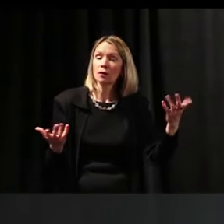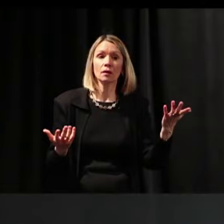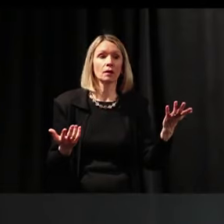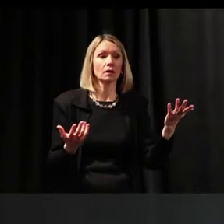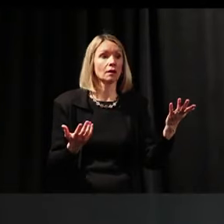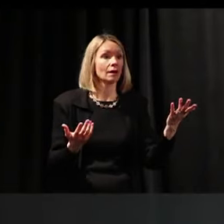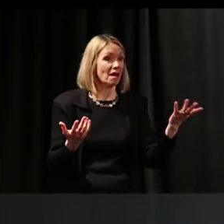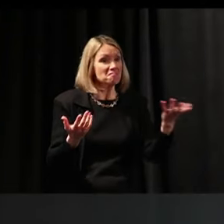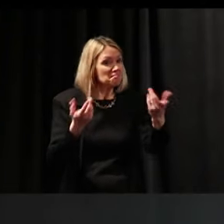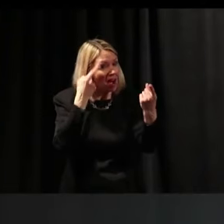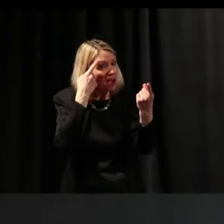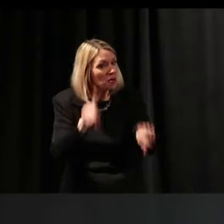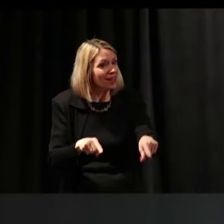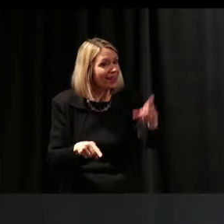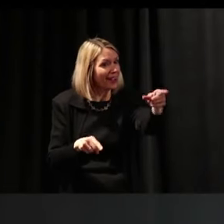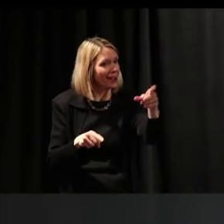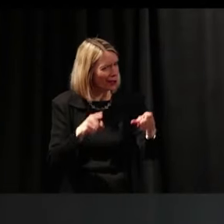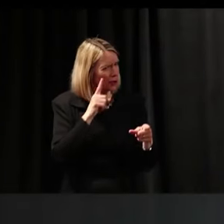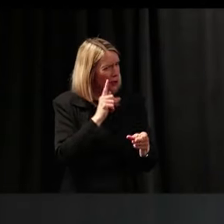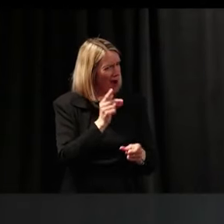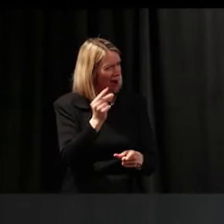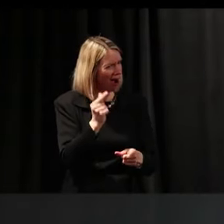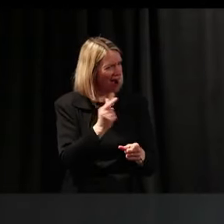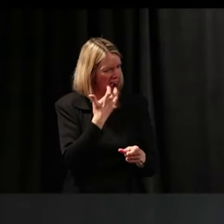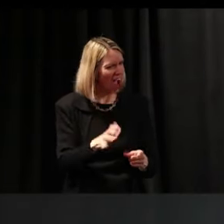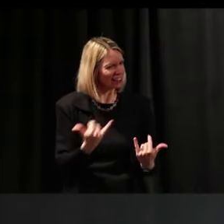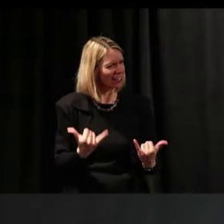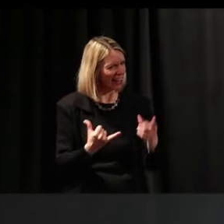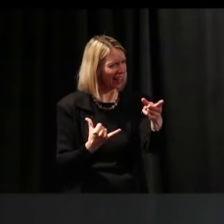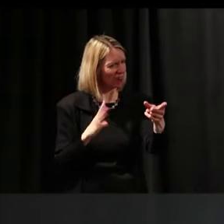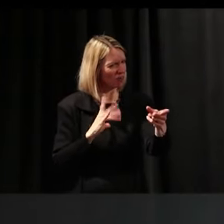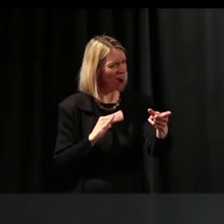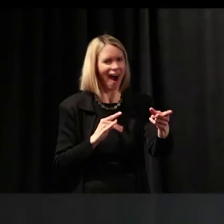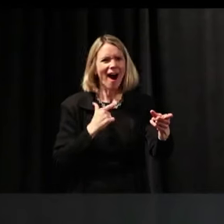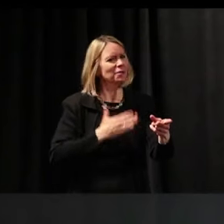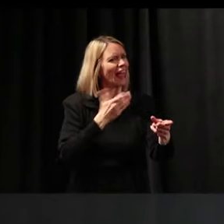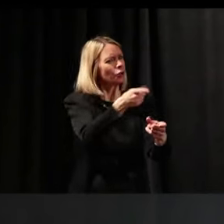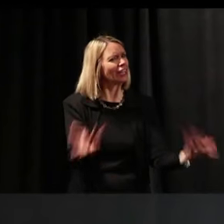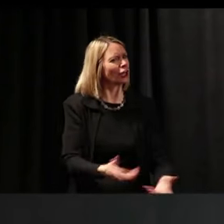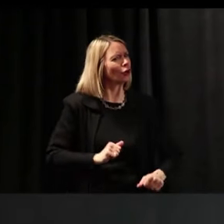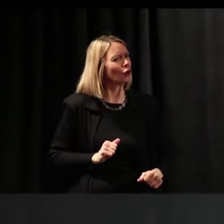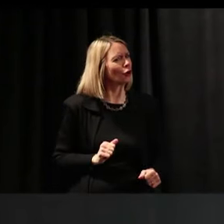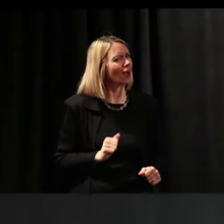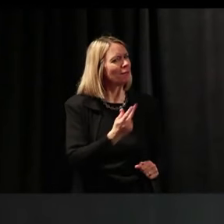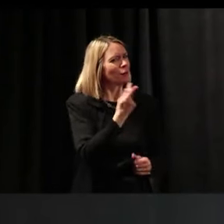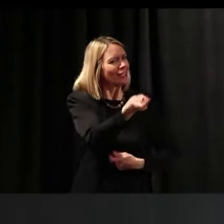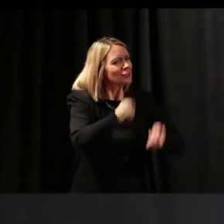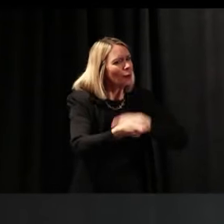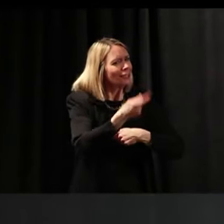I agree with you – you are really on it. Yeah. Oh, I'm glad you're here. Maybe we can switch places.